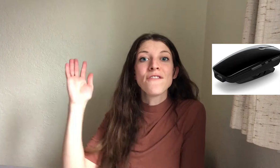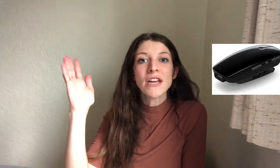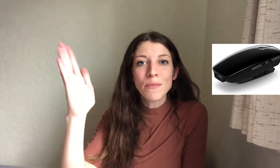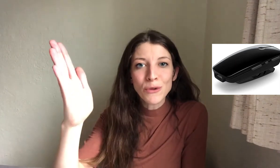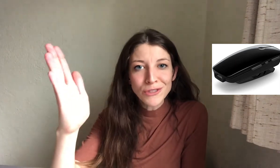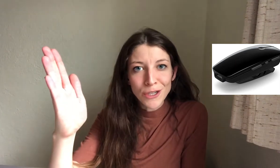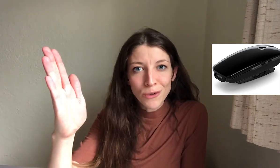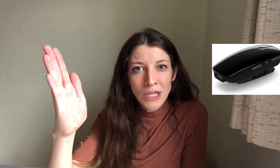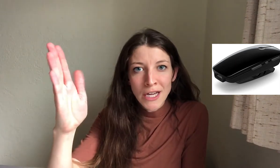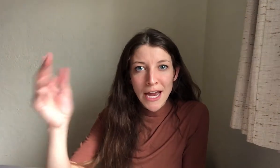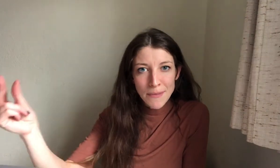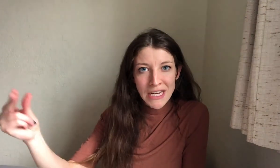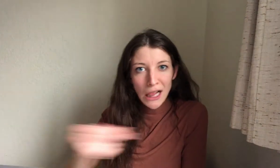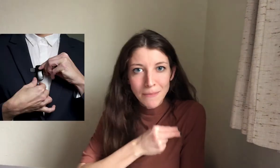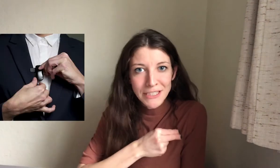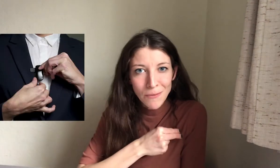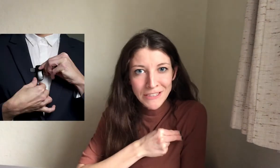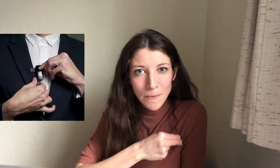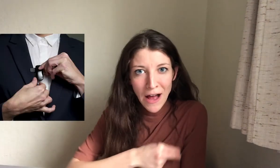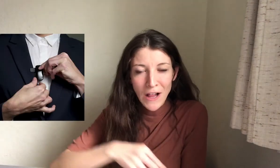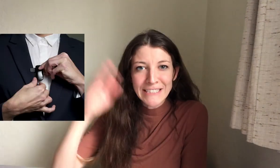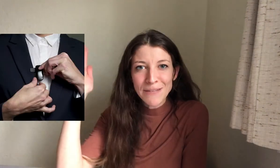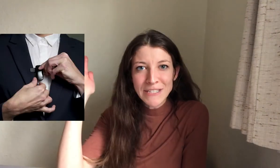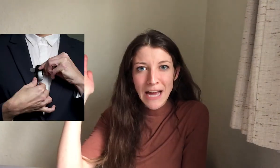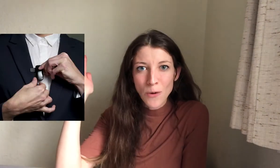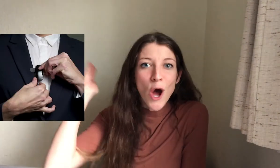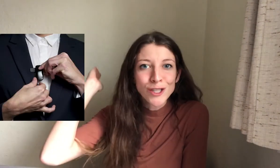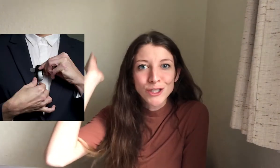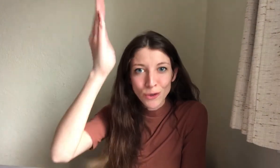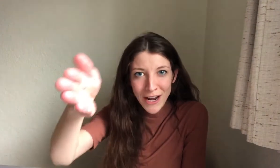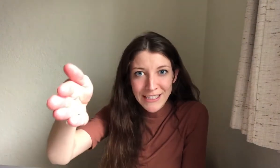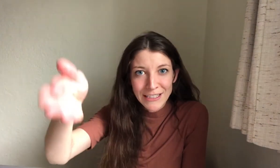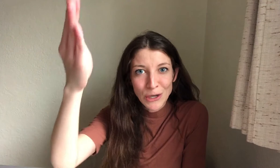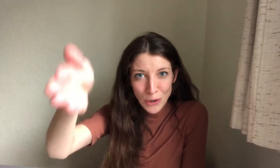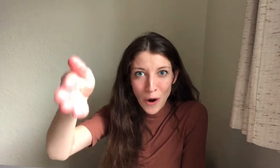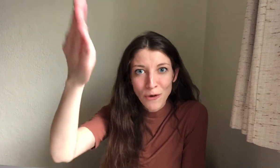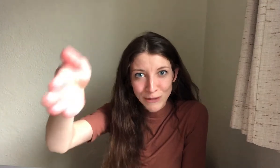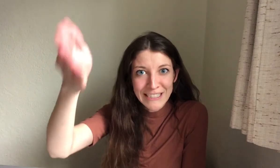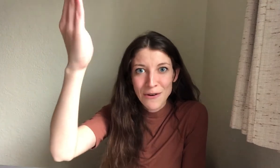via Bluetooth it can be clipped to someone's lapel and zip the sound straight to your ReSound